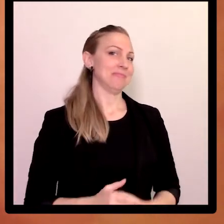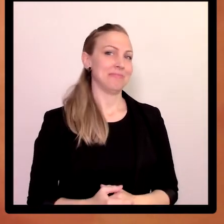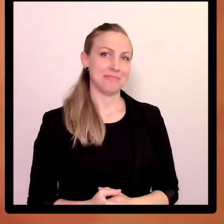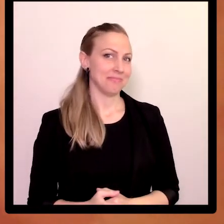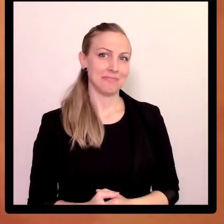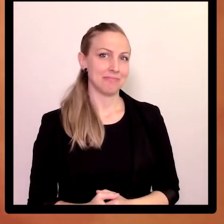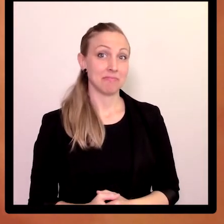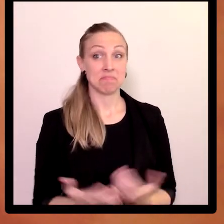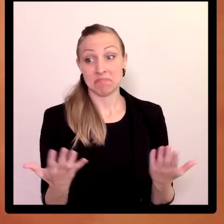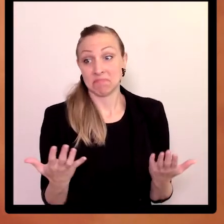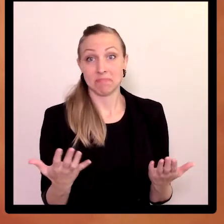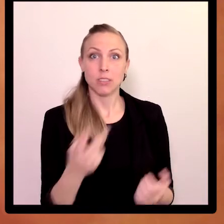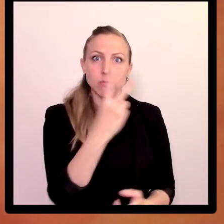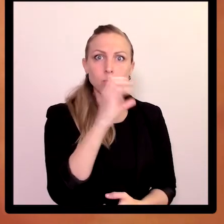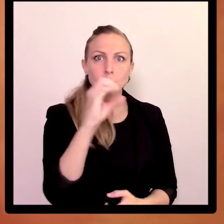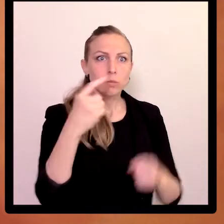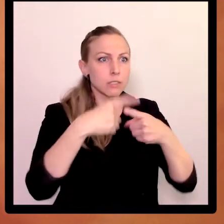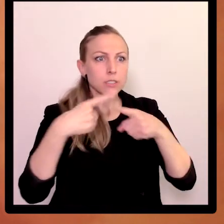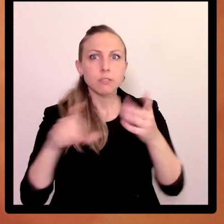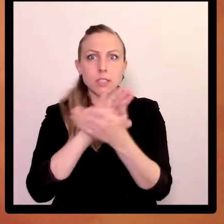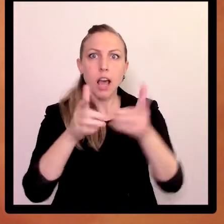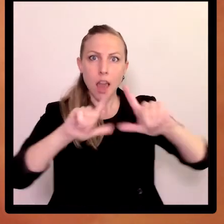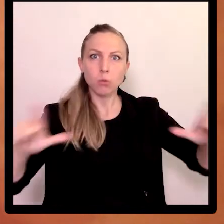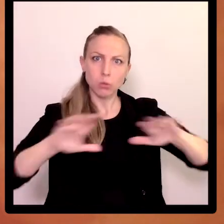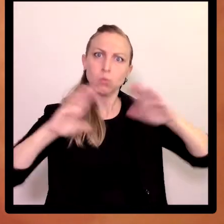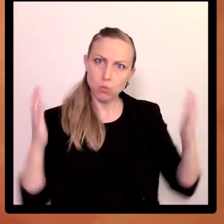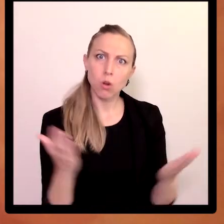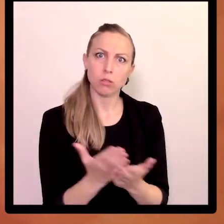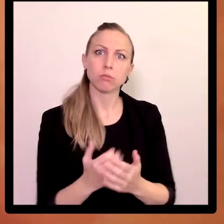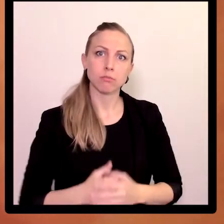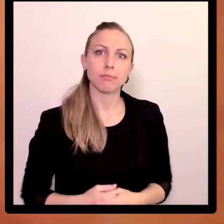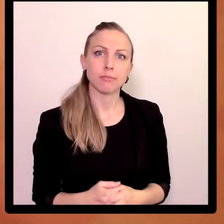There are around 200 different sign languages around the world.